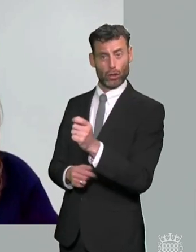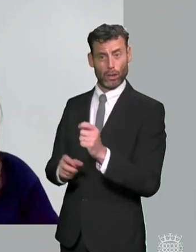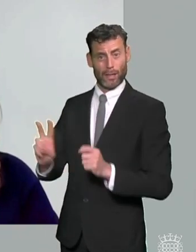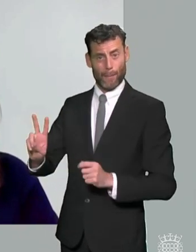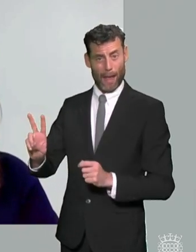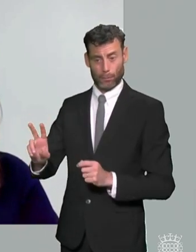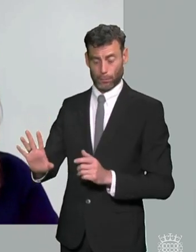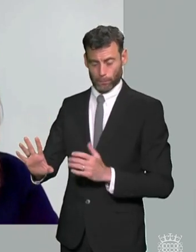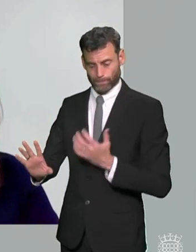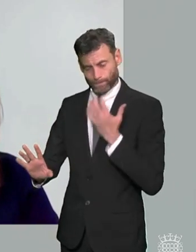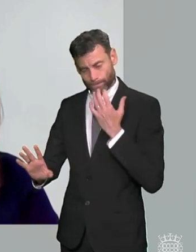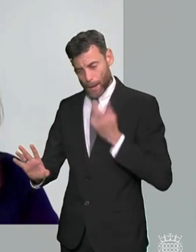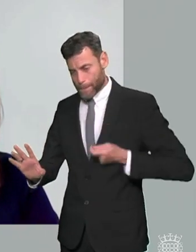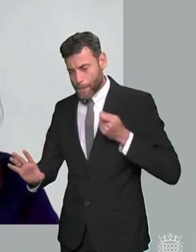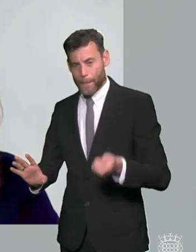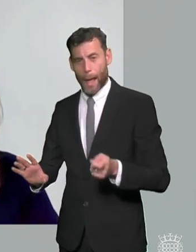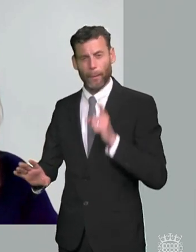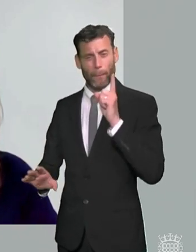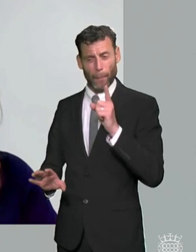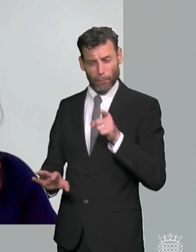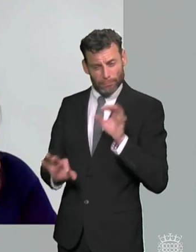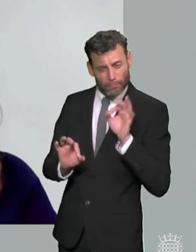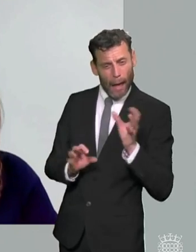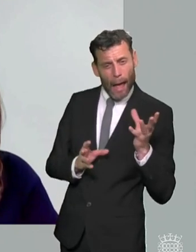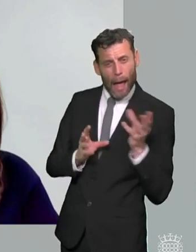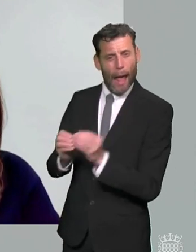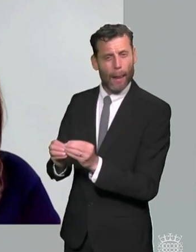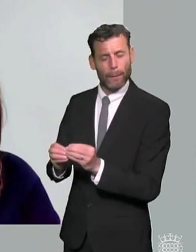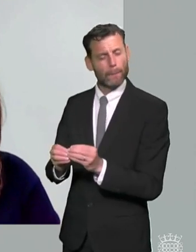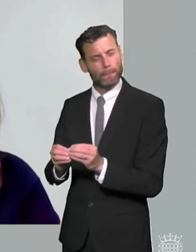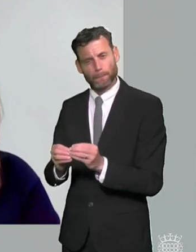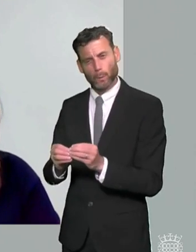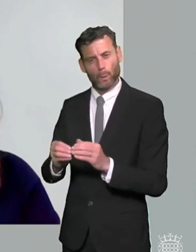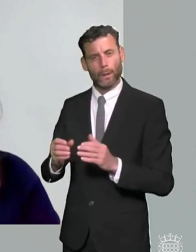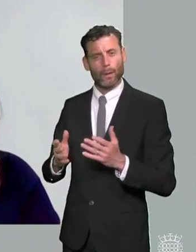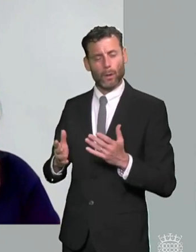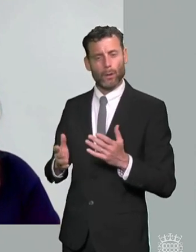way you know that can often be um rather than being a benefit it can be a kind of barrier to